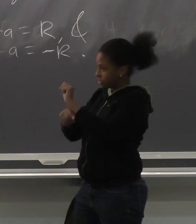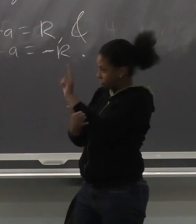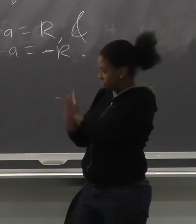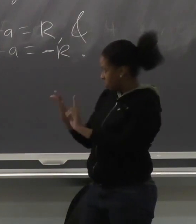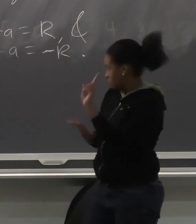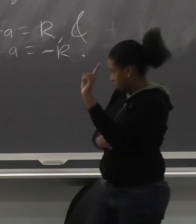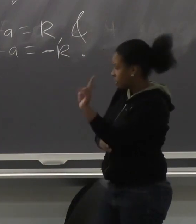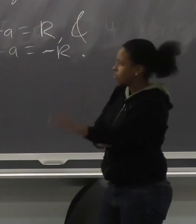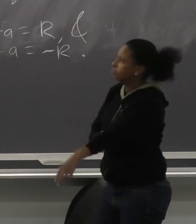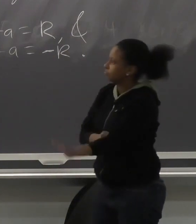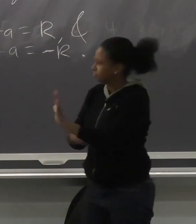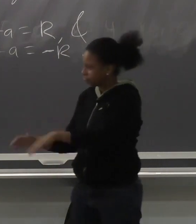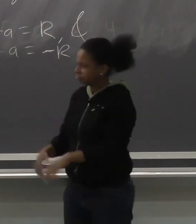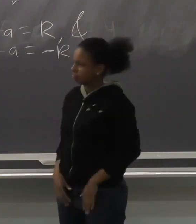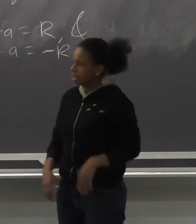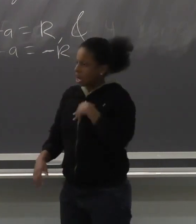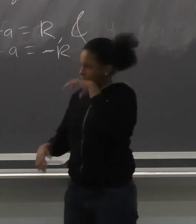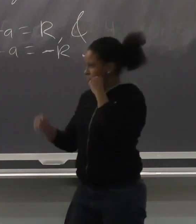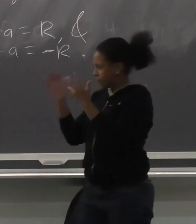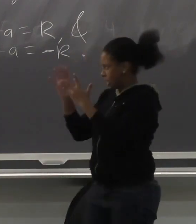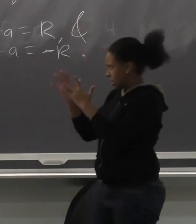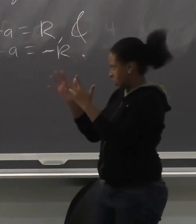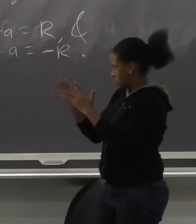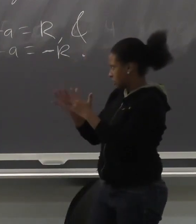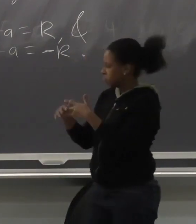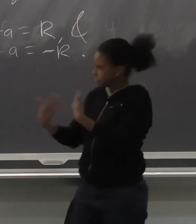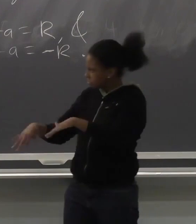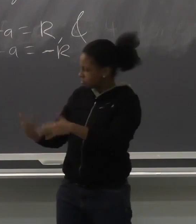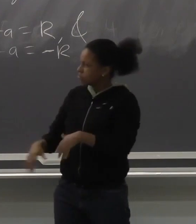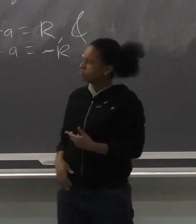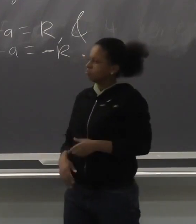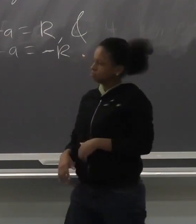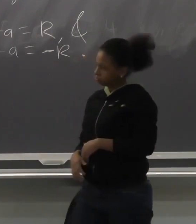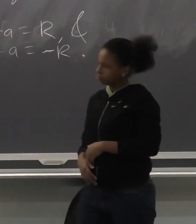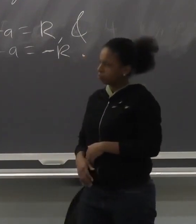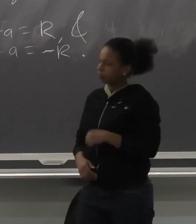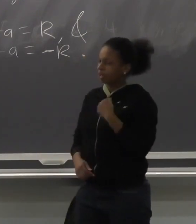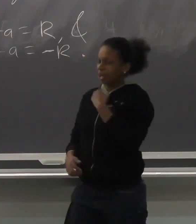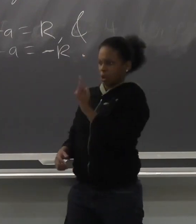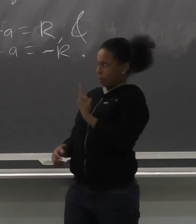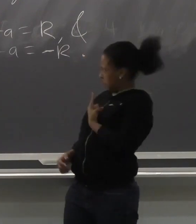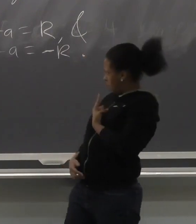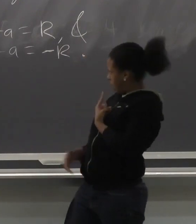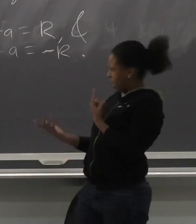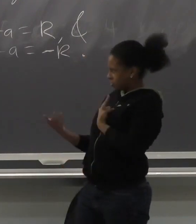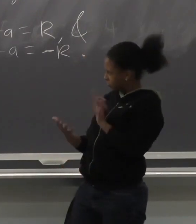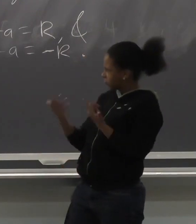My experience at Temple University has been as a freshman.